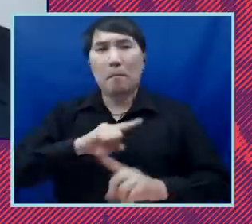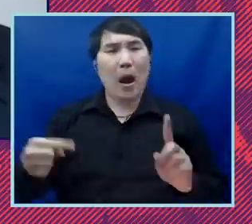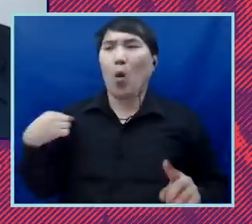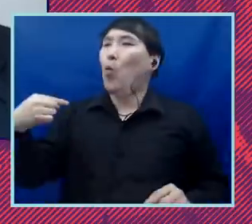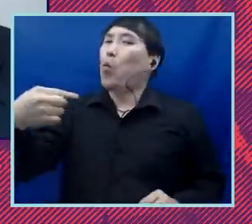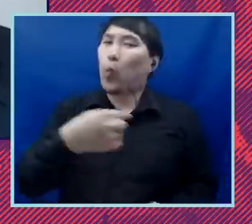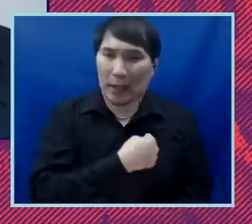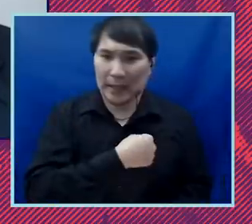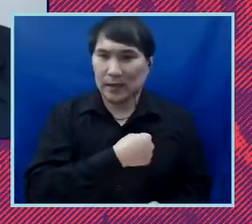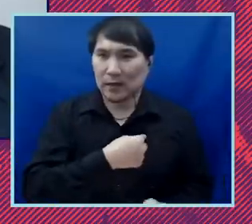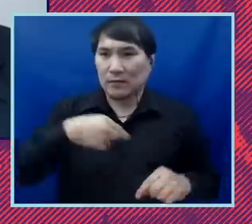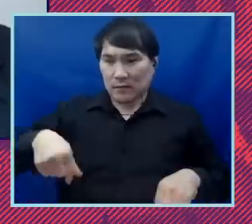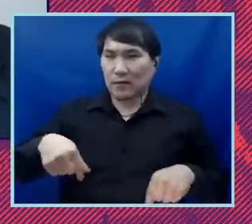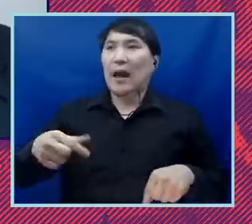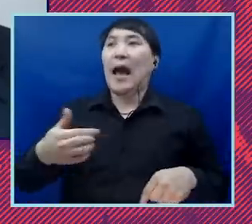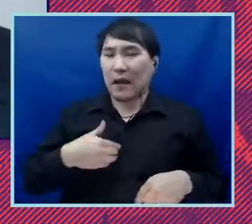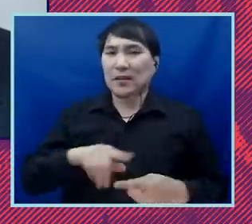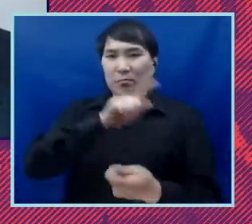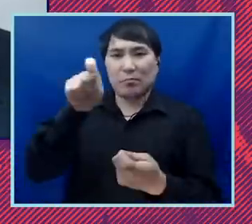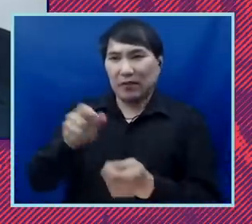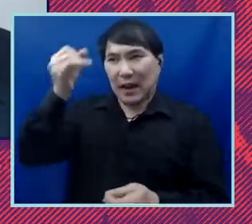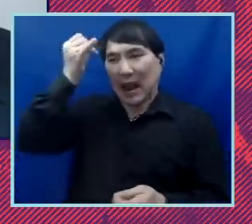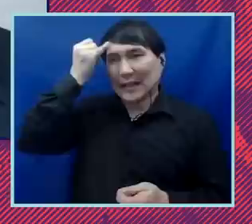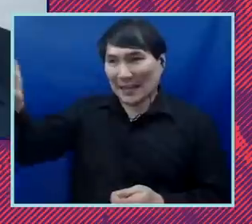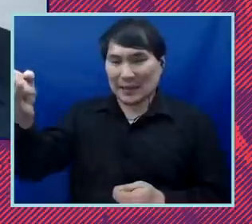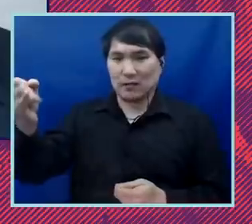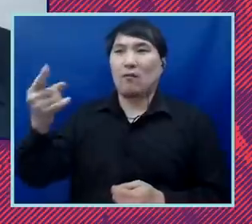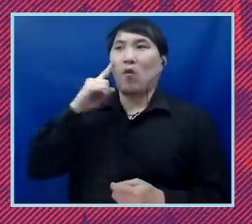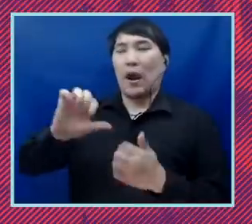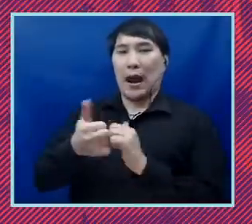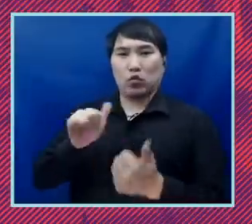ideas for how to put that dark chapter behind us. And so we have communicated